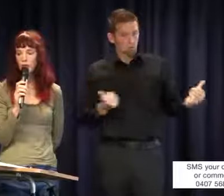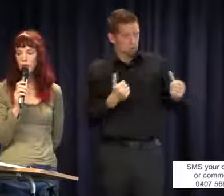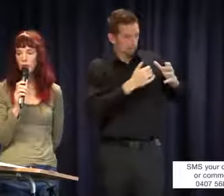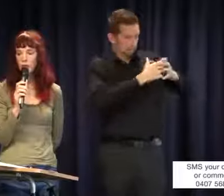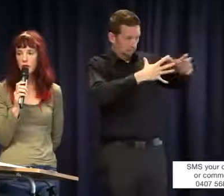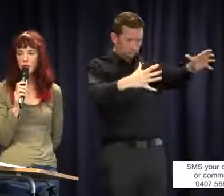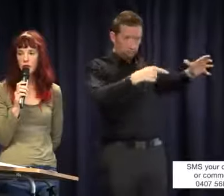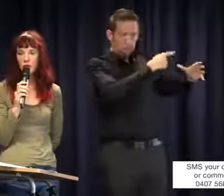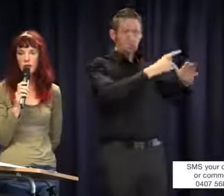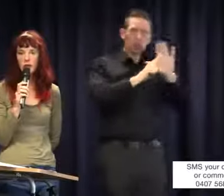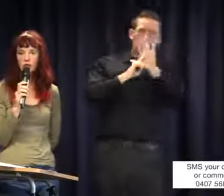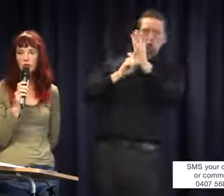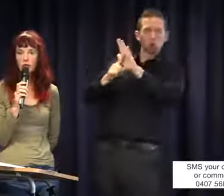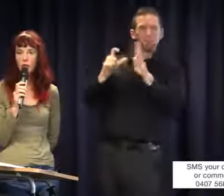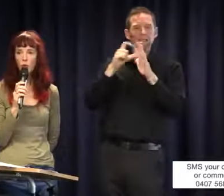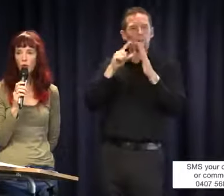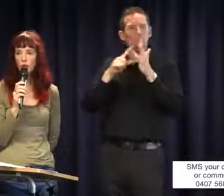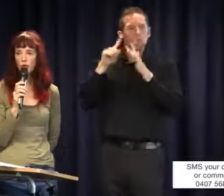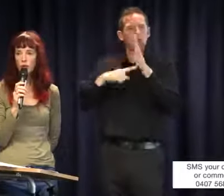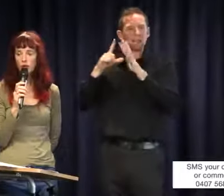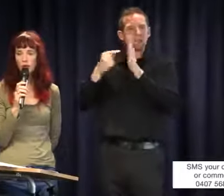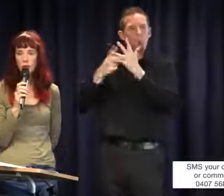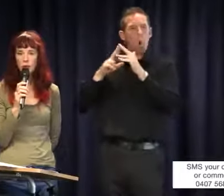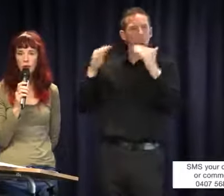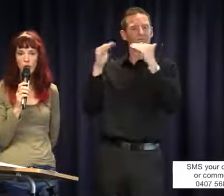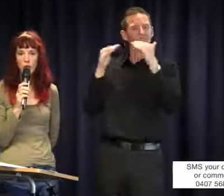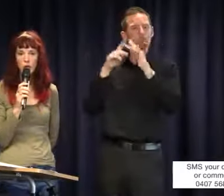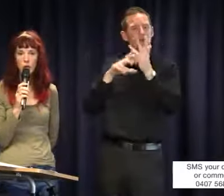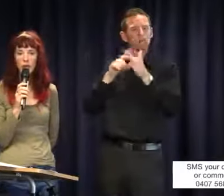departments of justice and say, `This law is not working. It must be changed.' That